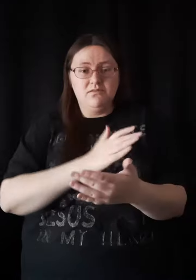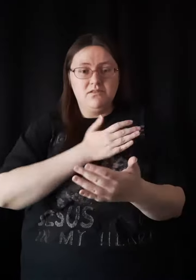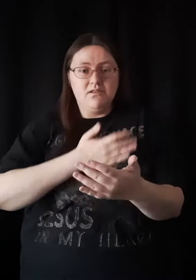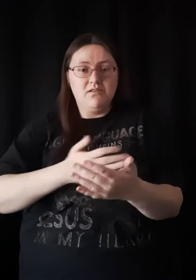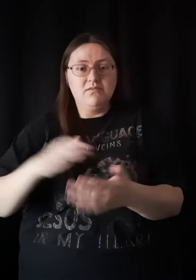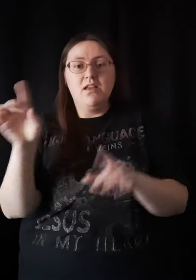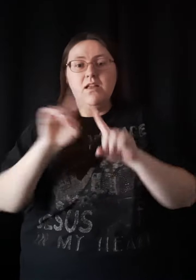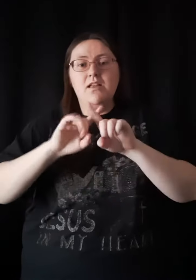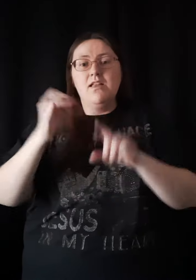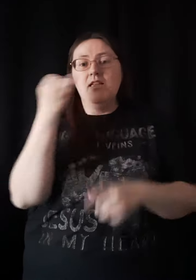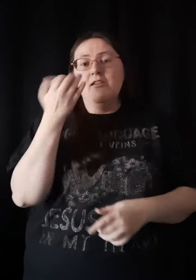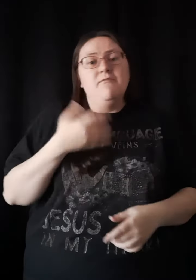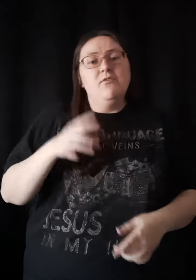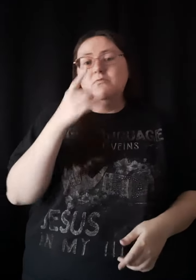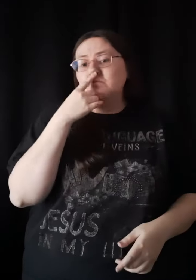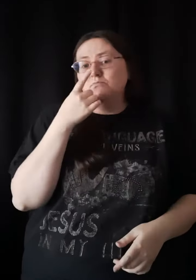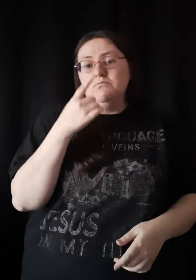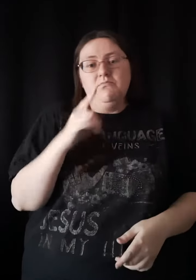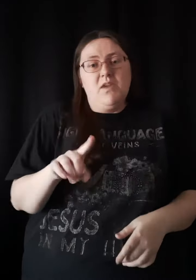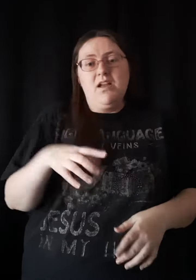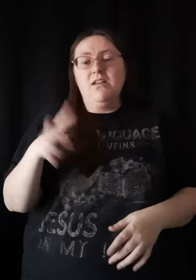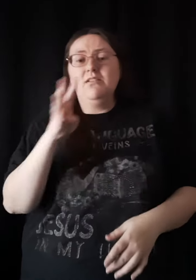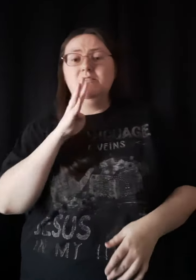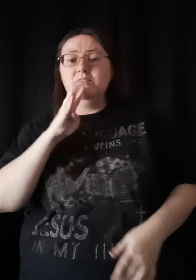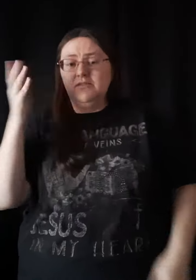If you don't mind catching up